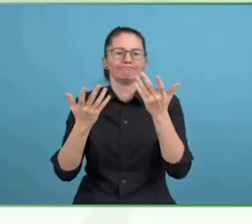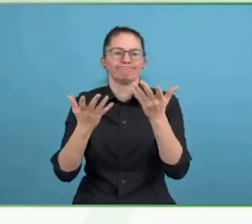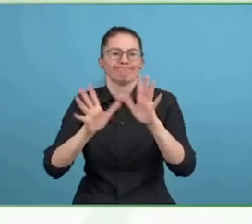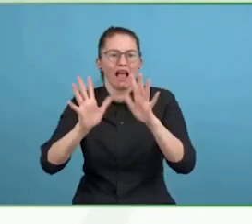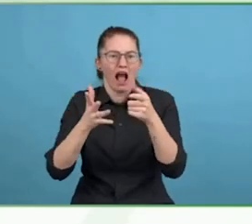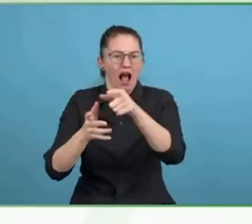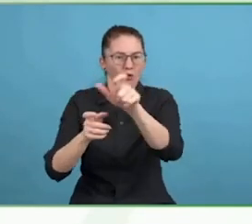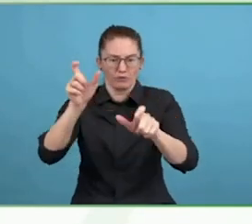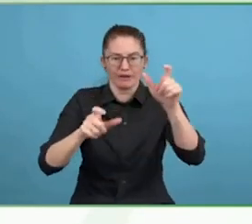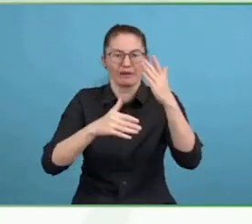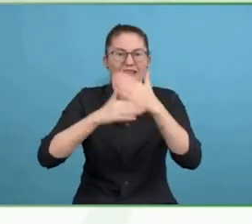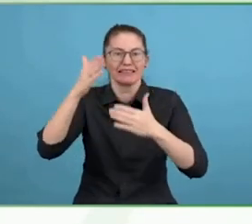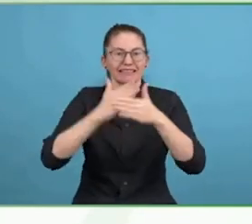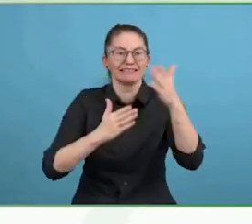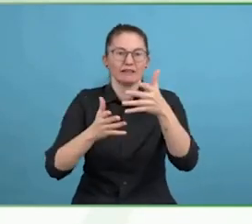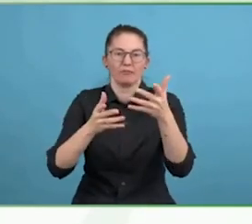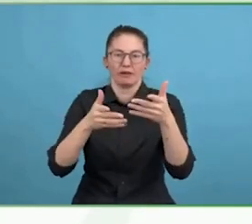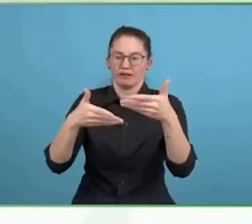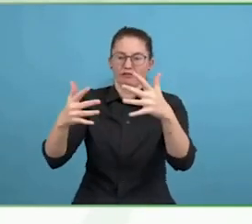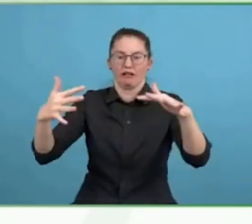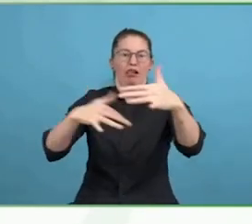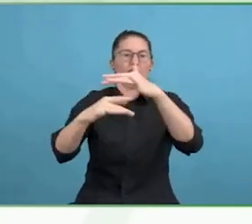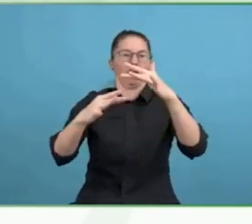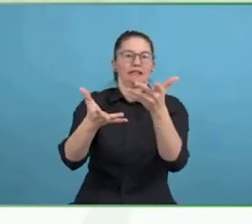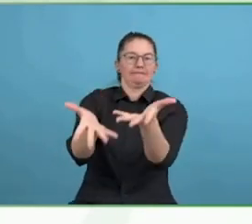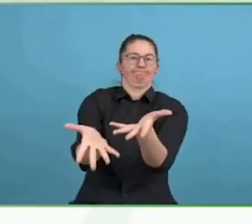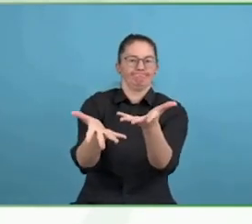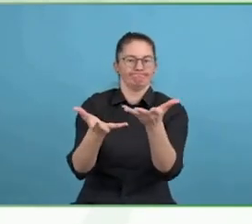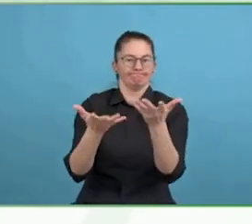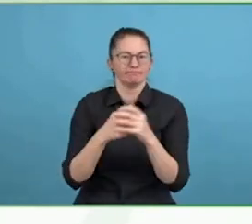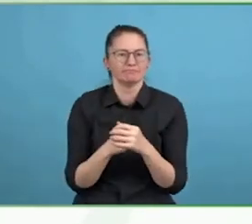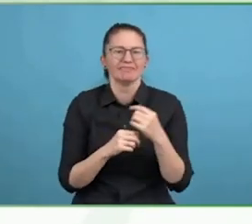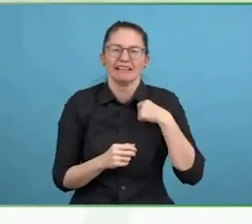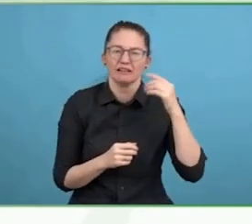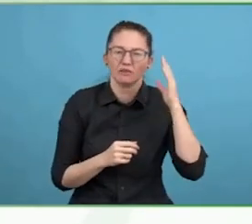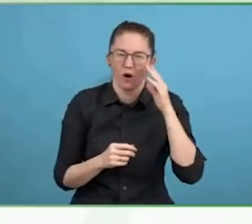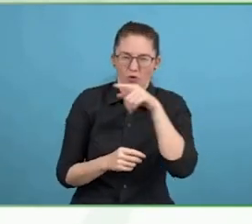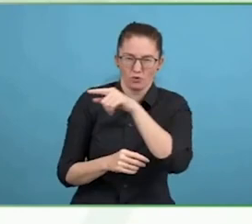He had lost both legs above the knee. A double amputee.